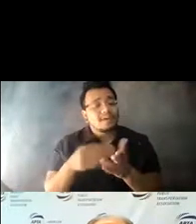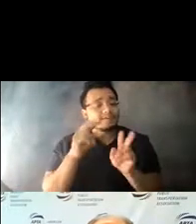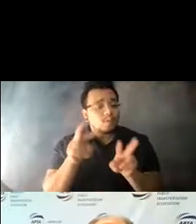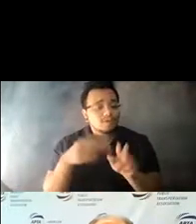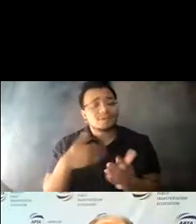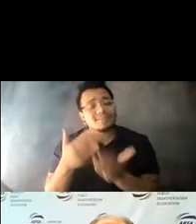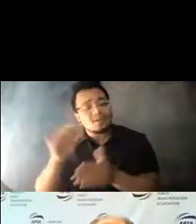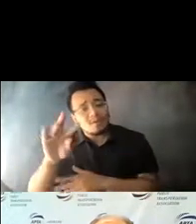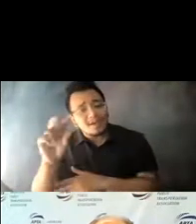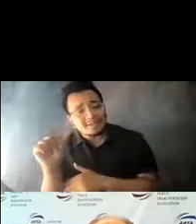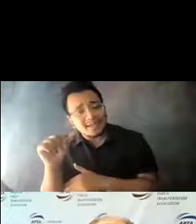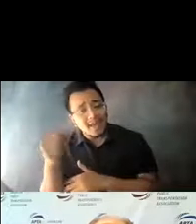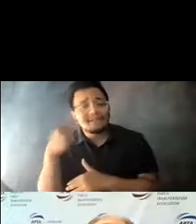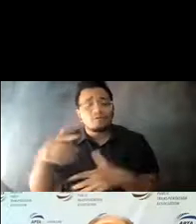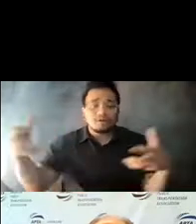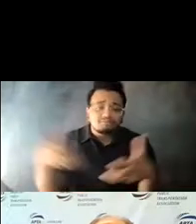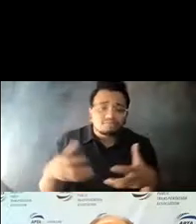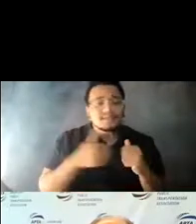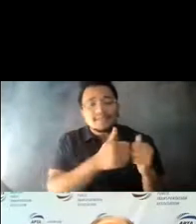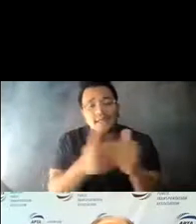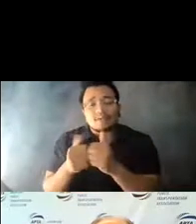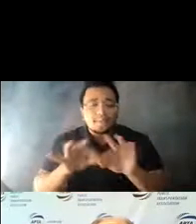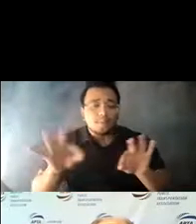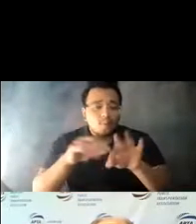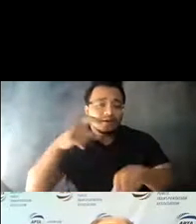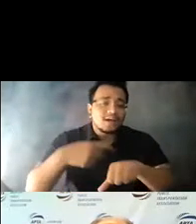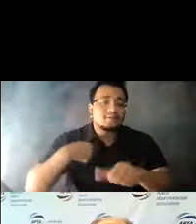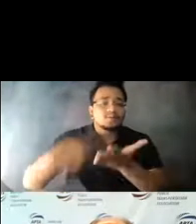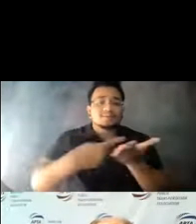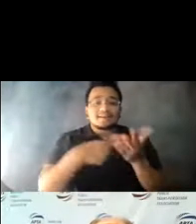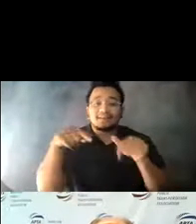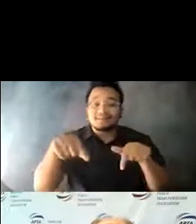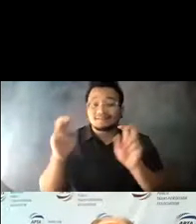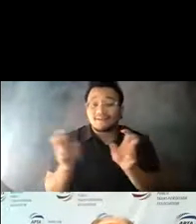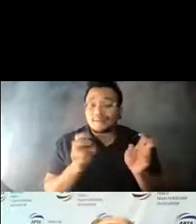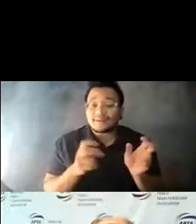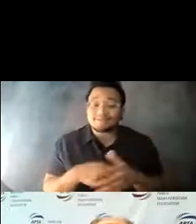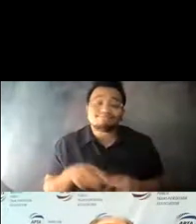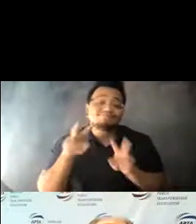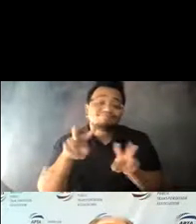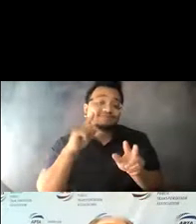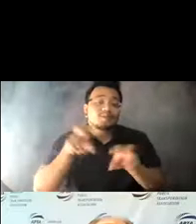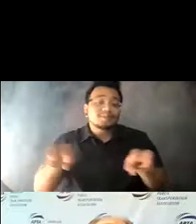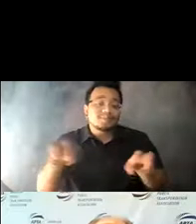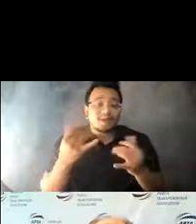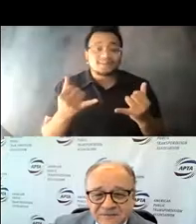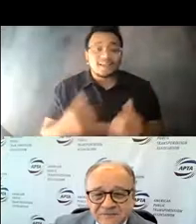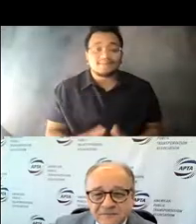bringing us together at this important time to discuss 14:16:16 this topic and looking forward to the conversation today. 14:16:16 Thank you.